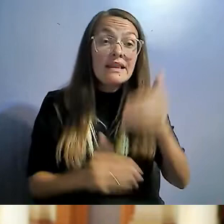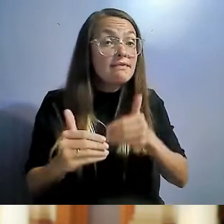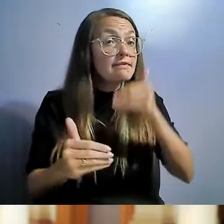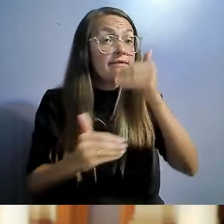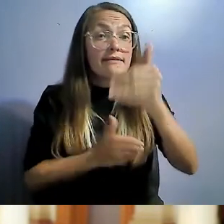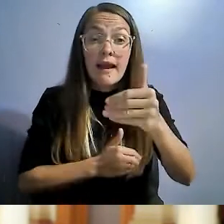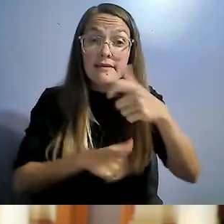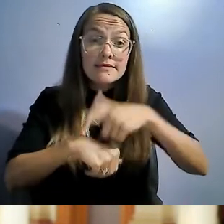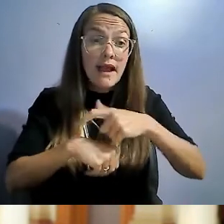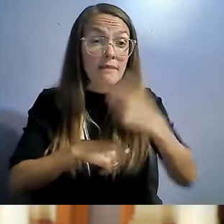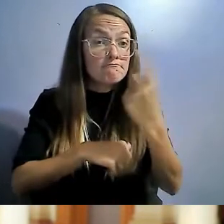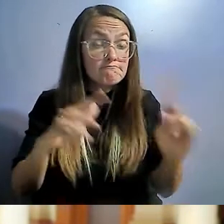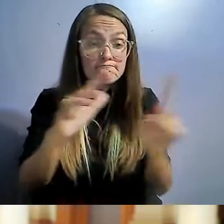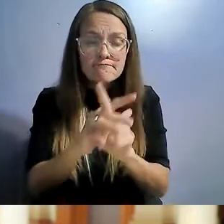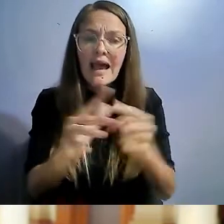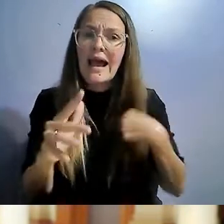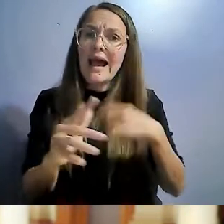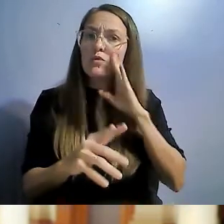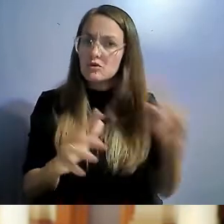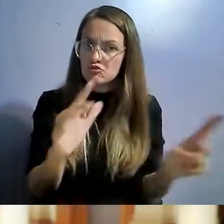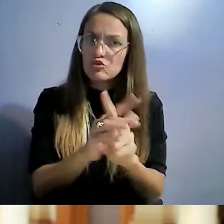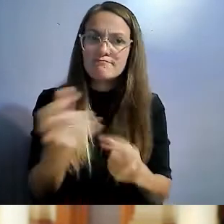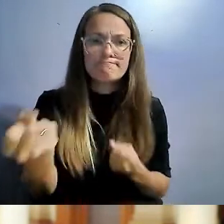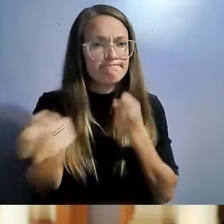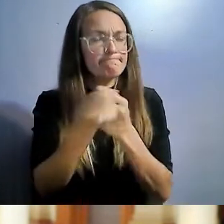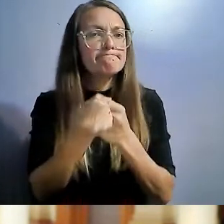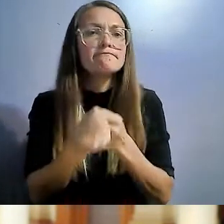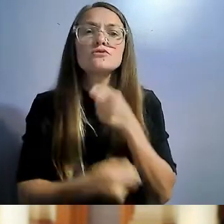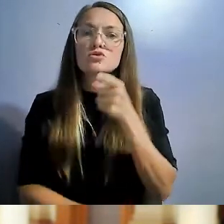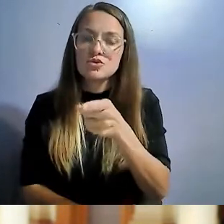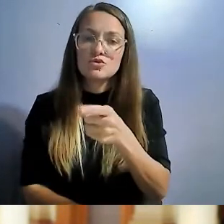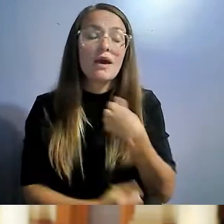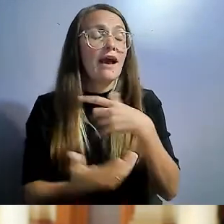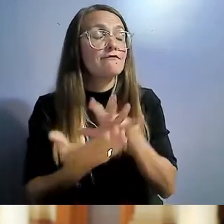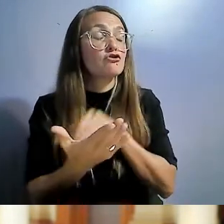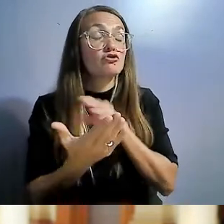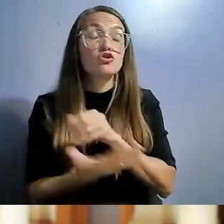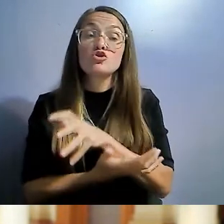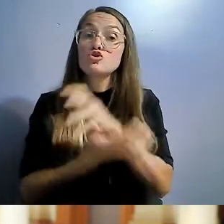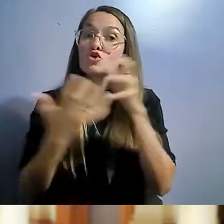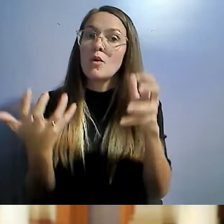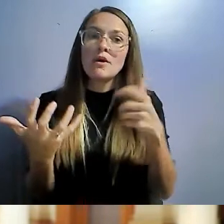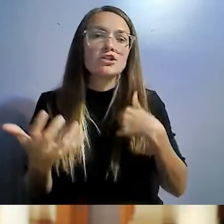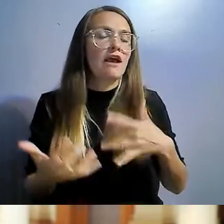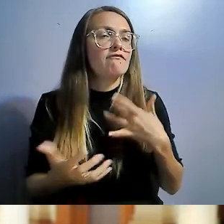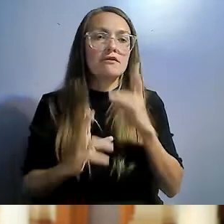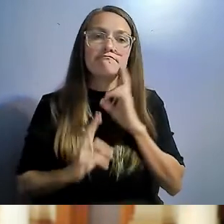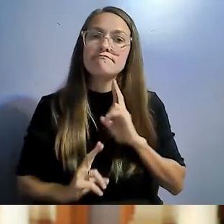I learned a lot working with you all and it has been a privilege to take this issue head-on.